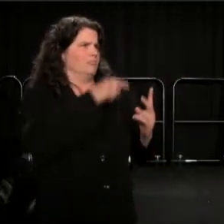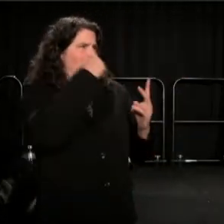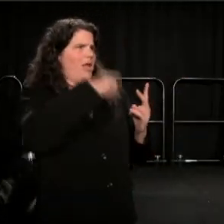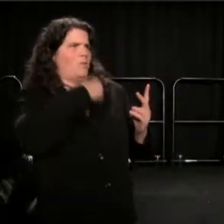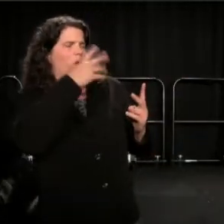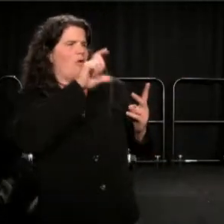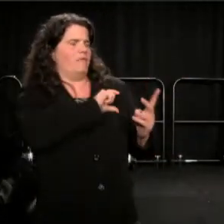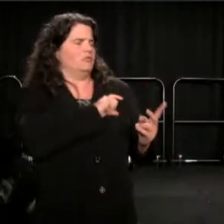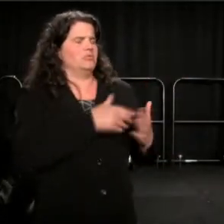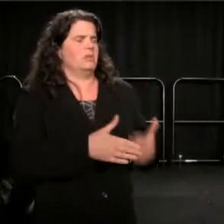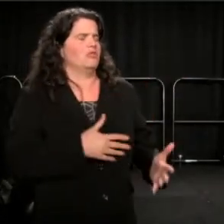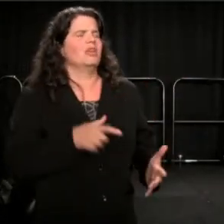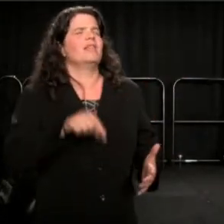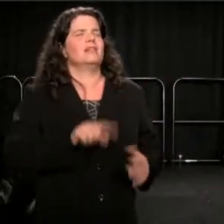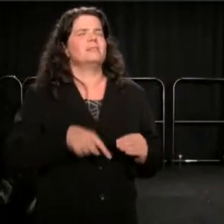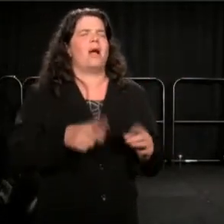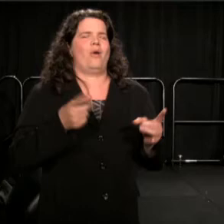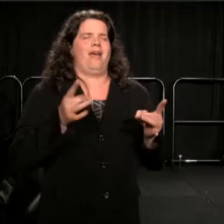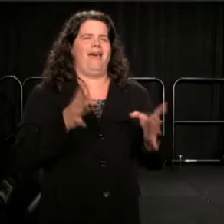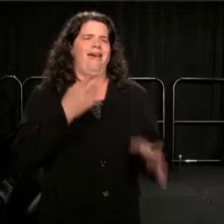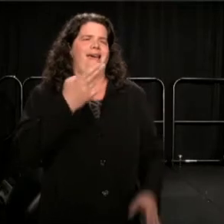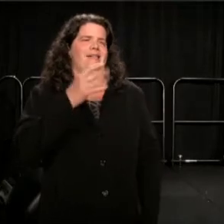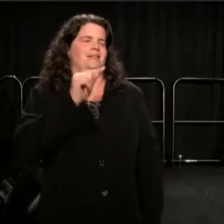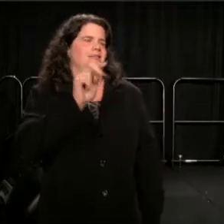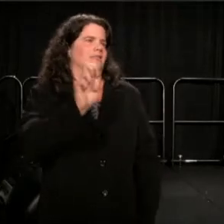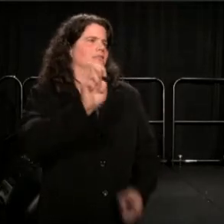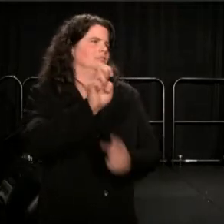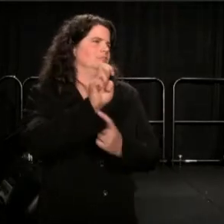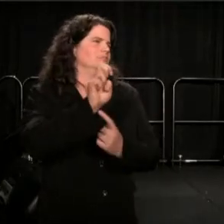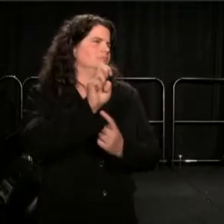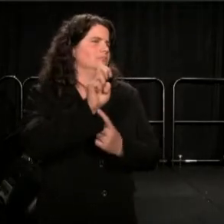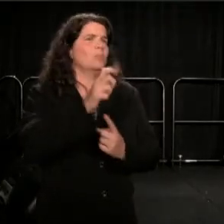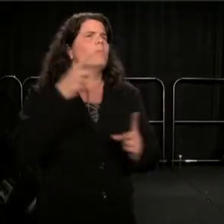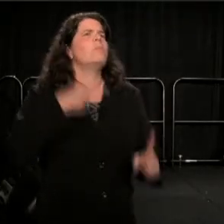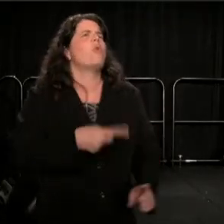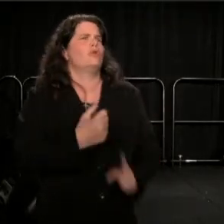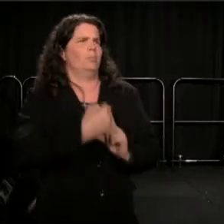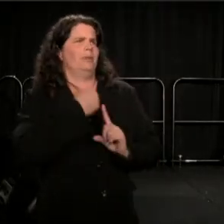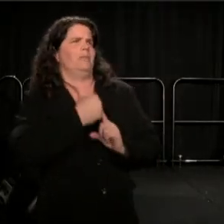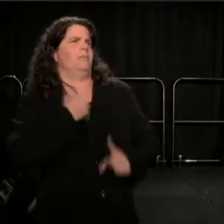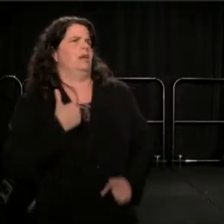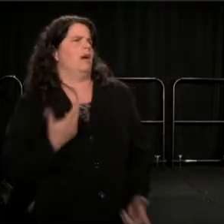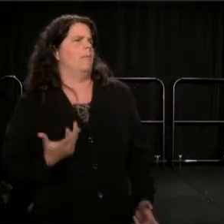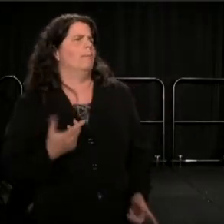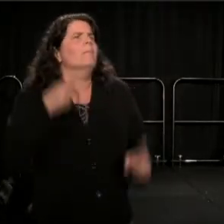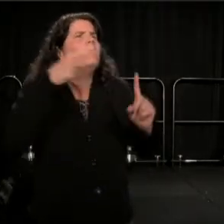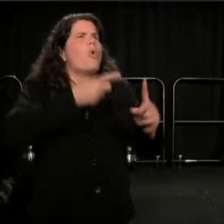It's a hate thing. What's the point of you beating me and locking me up,